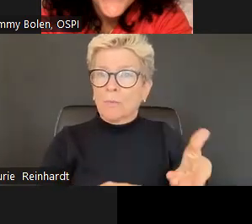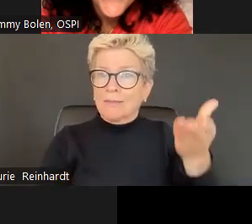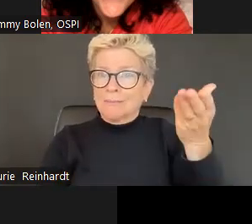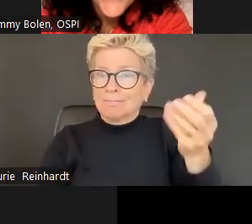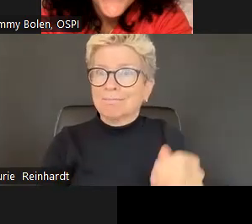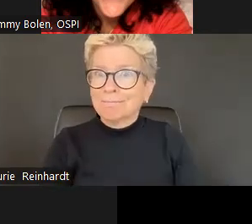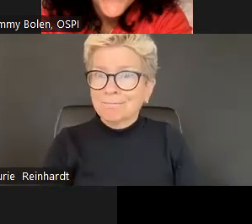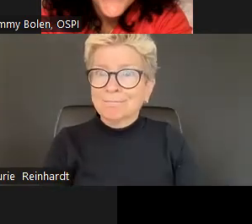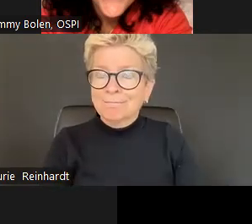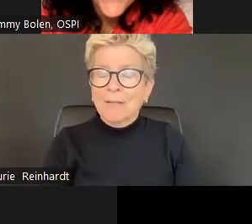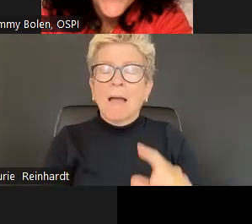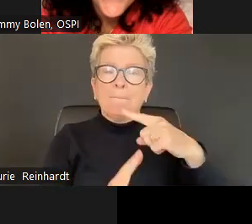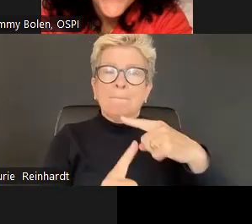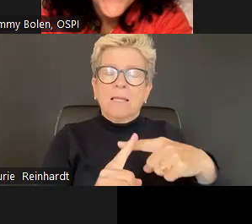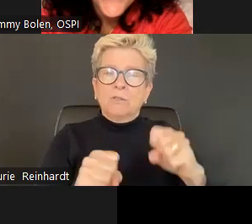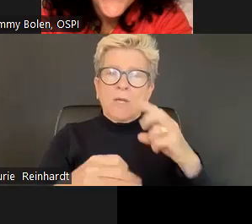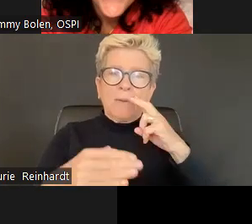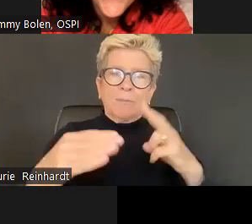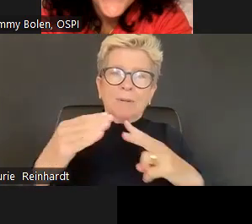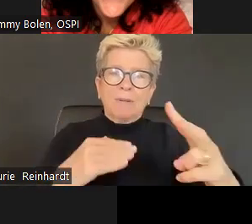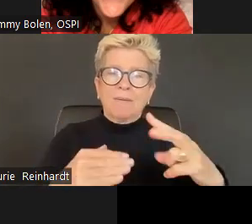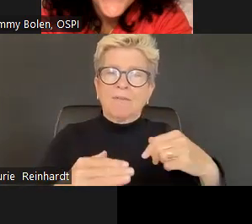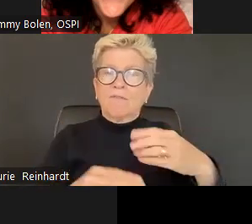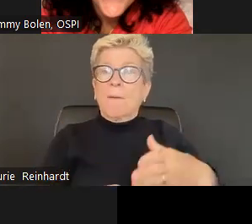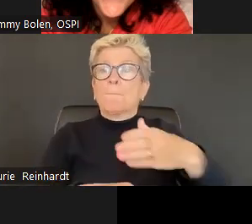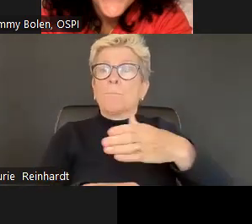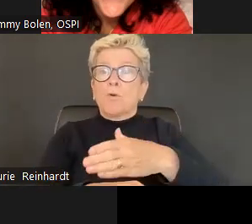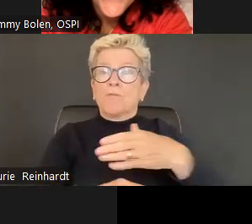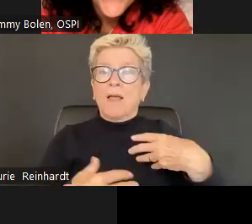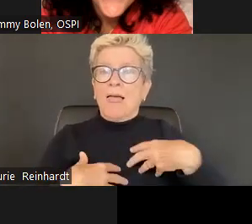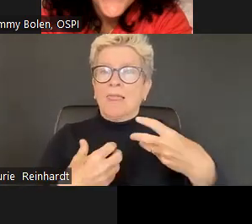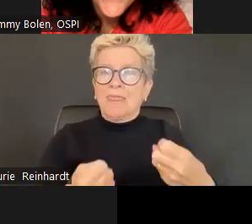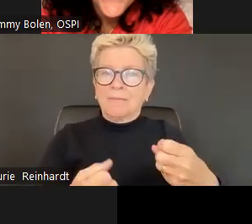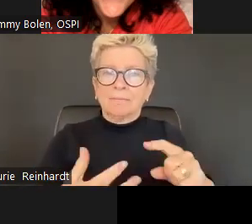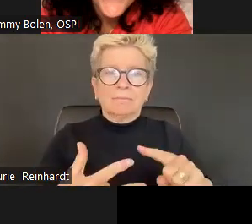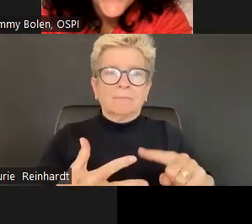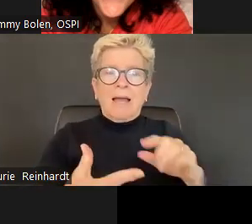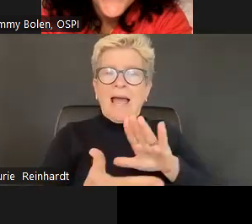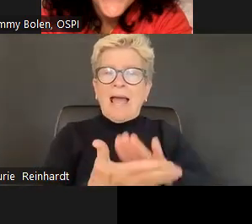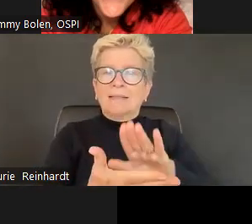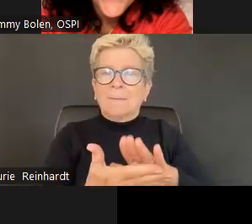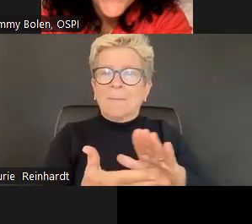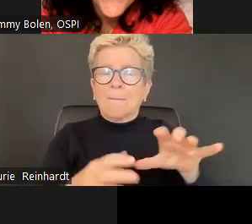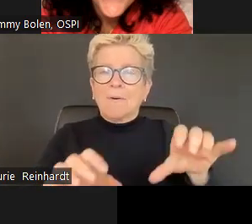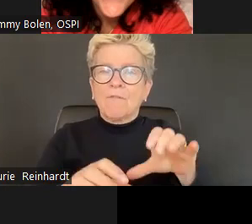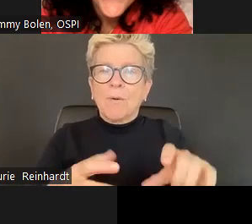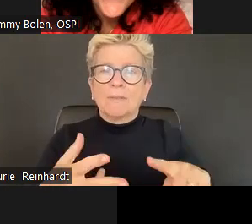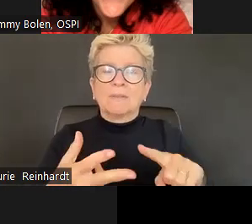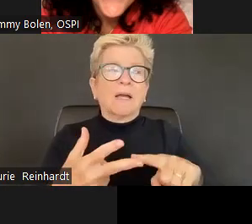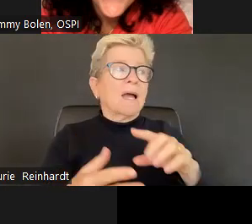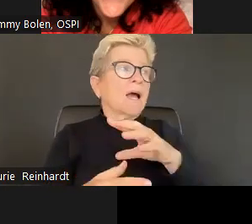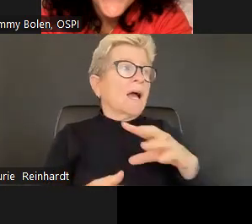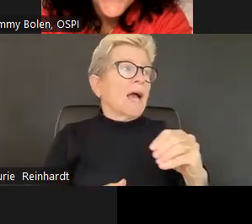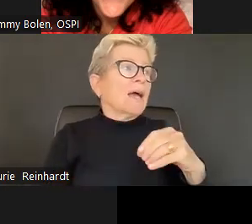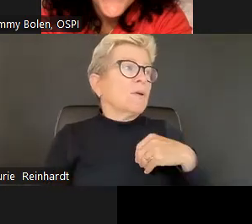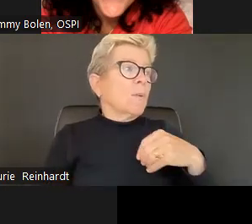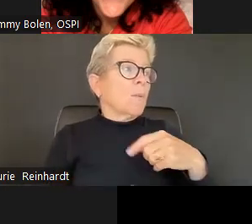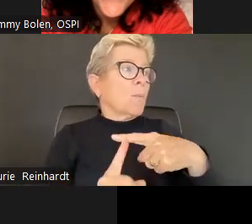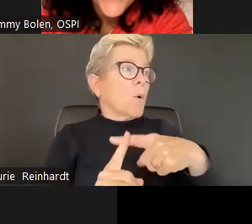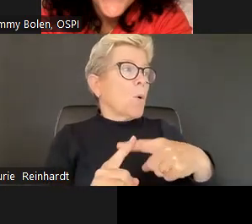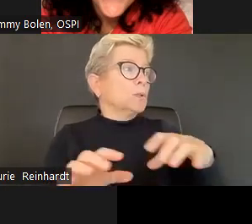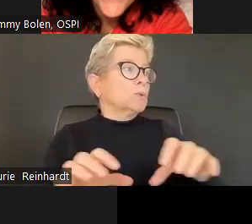for school attendance and for graduation rates.